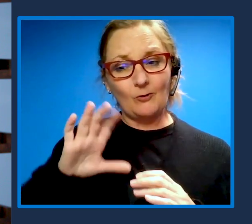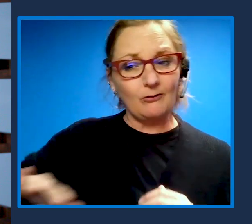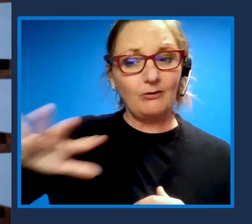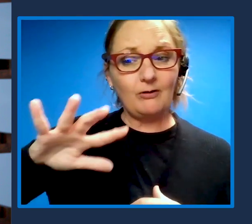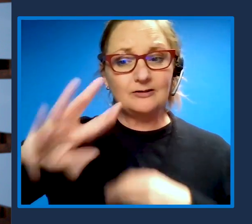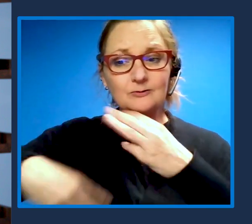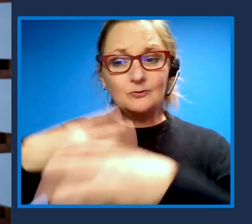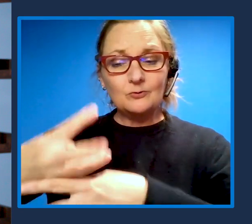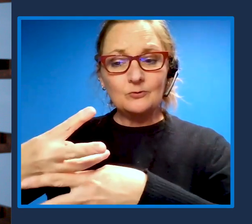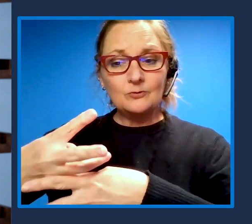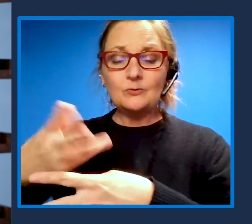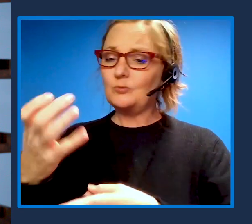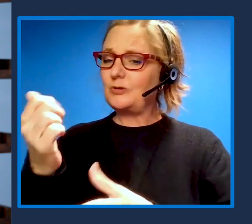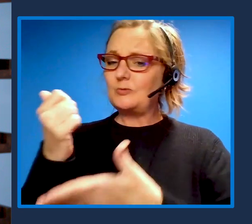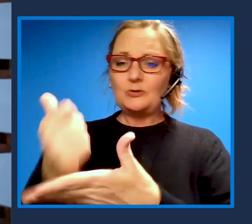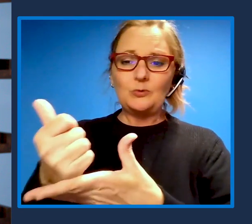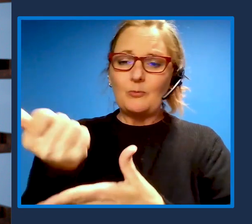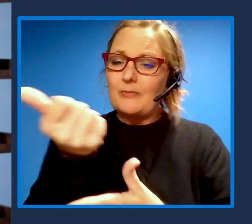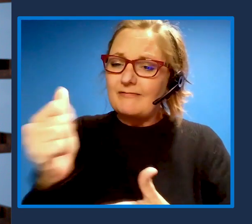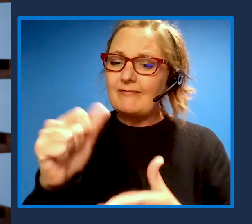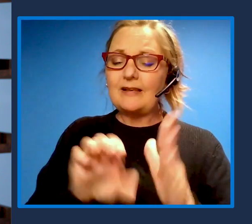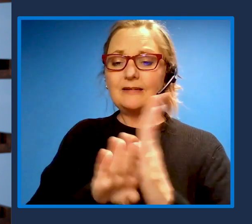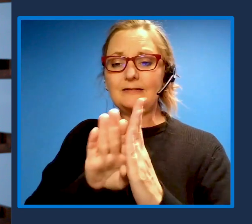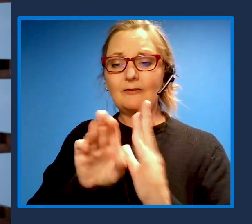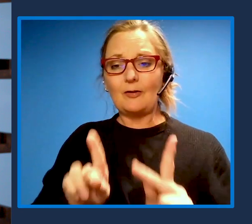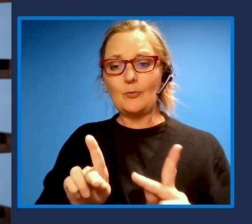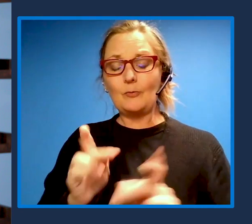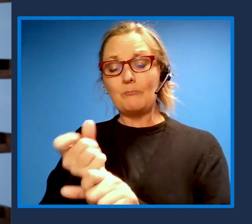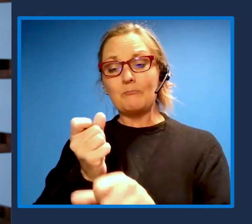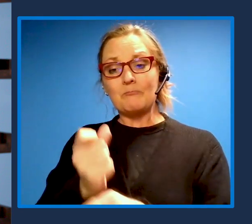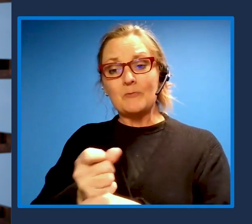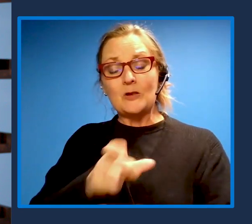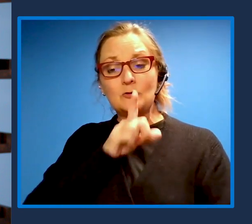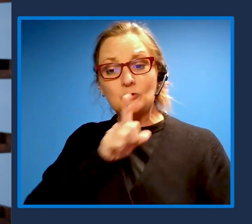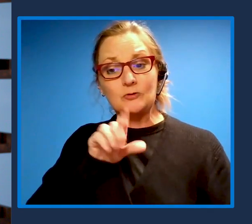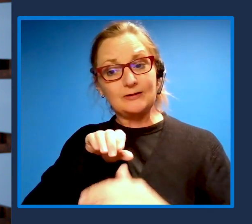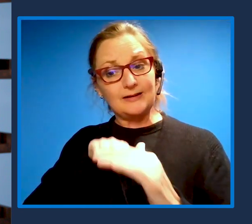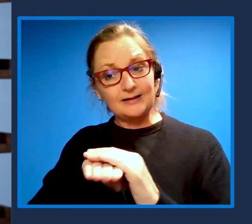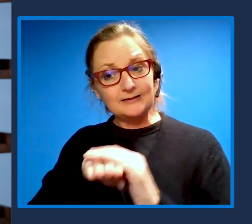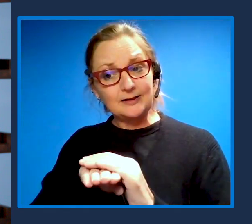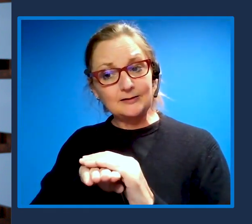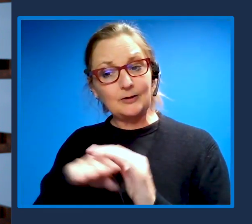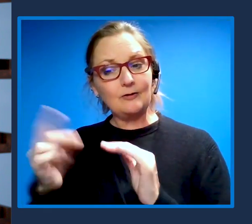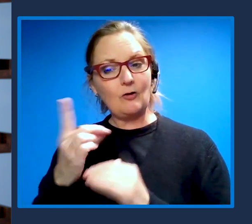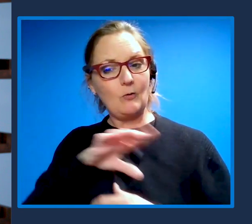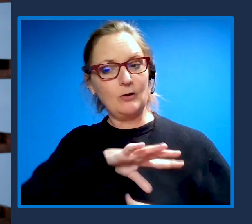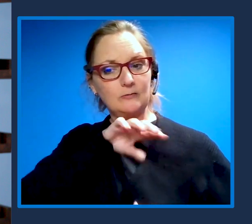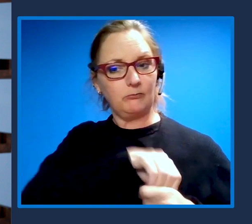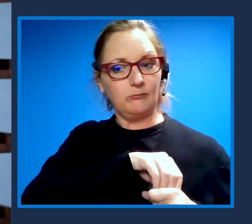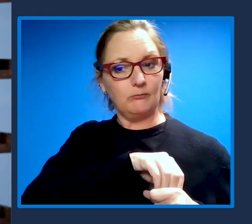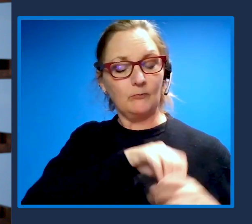We wanna help any developer ensure accessibility is always included at the start of the development cycle.